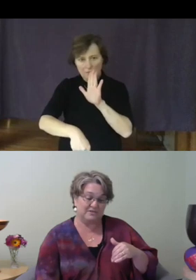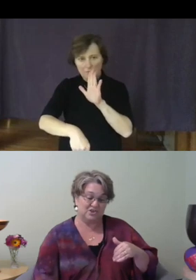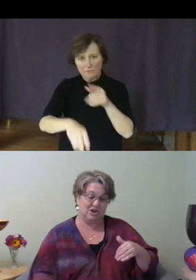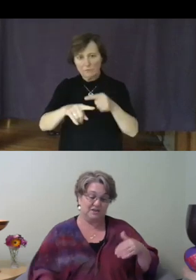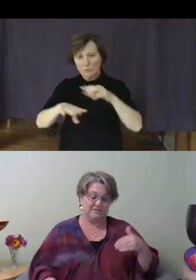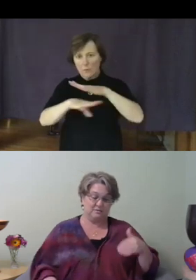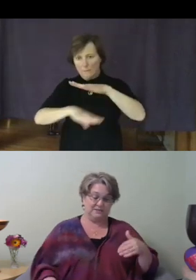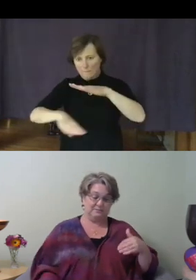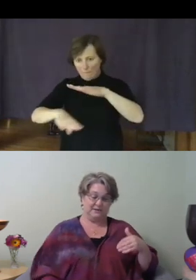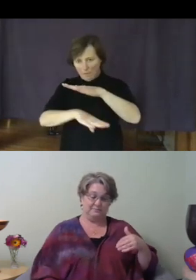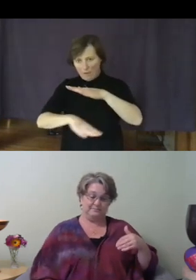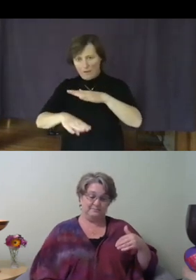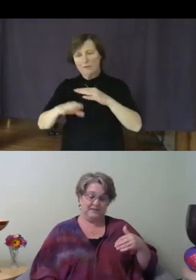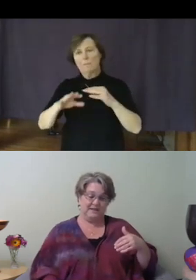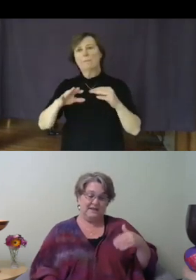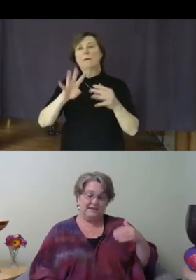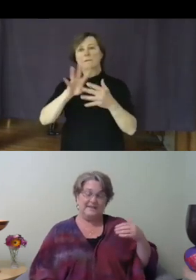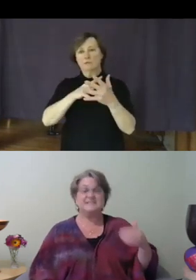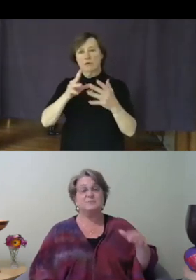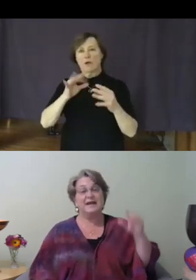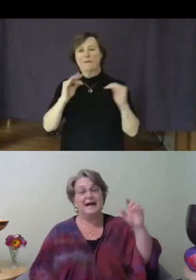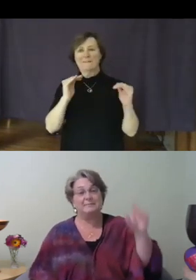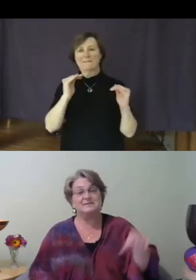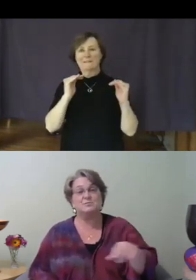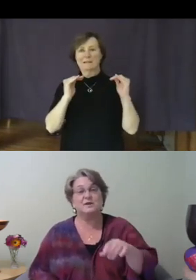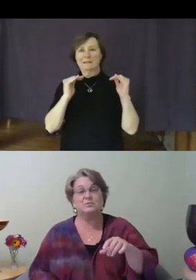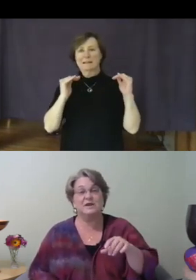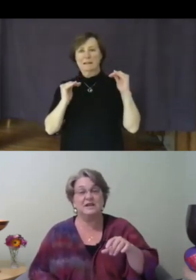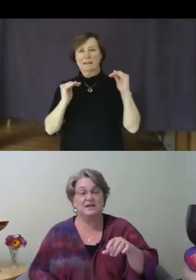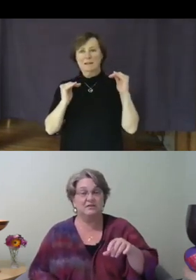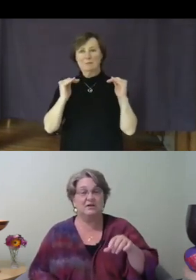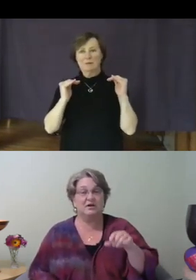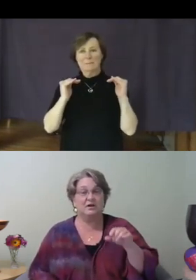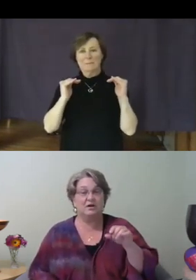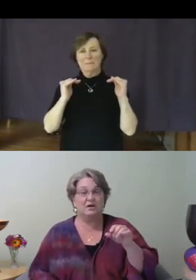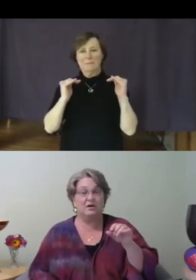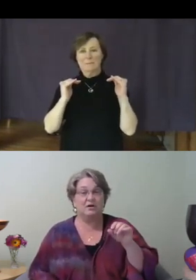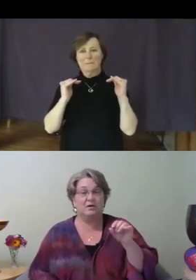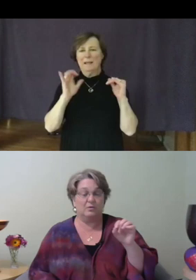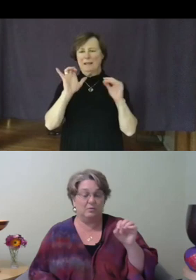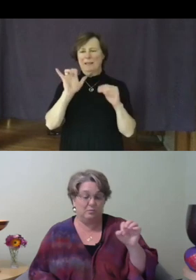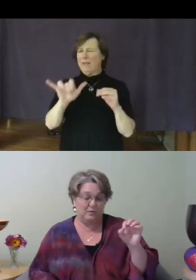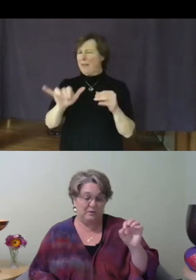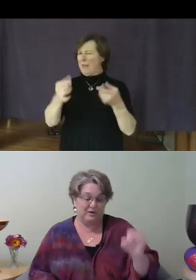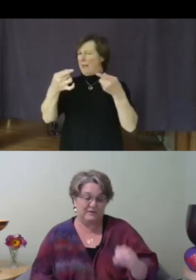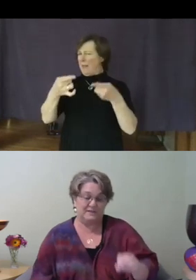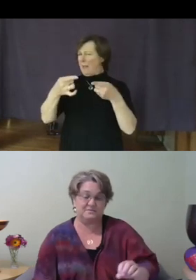chart of equilibrium. That's what happens when we, when we are faced with a